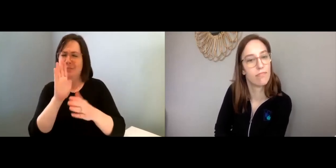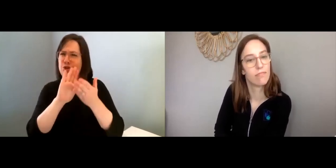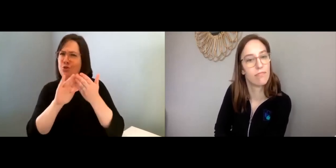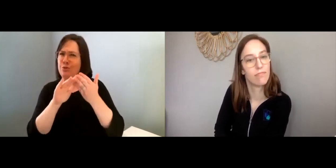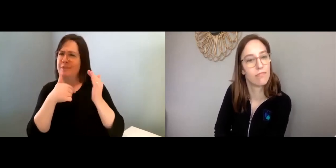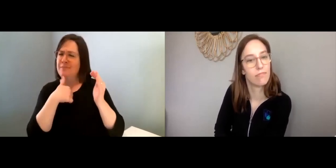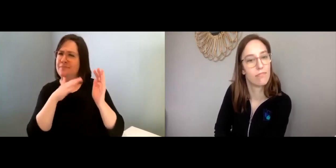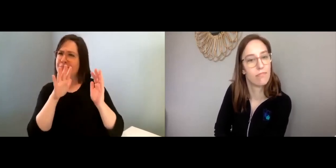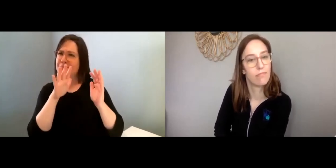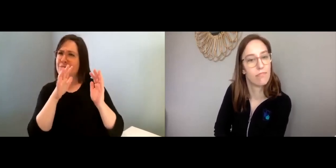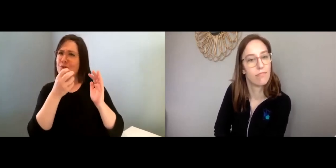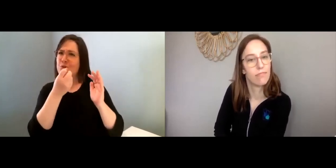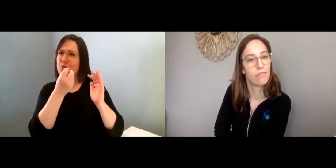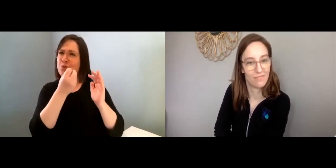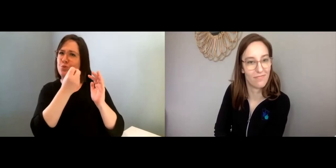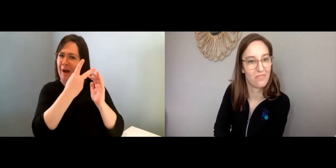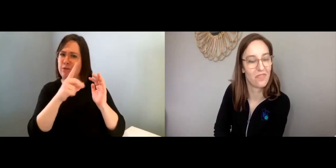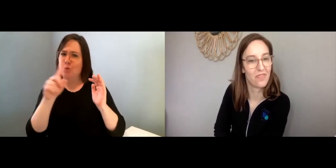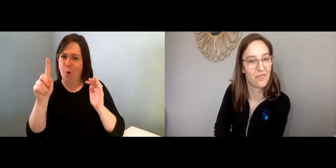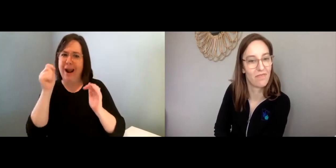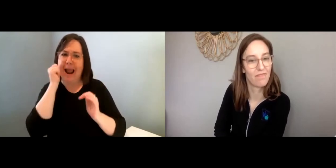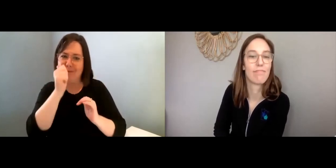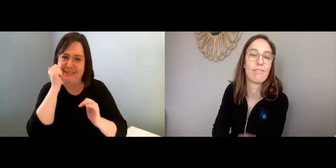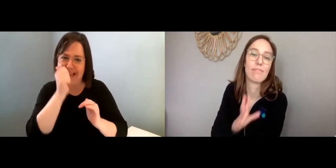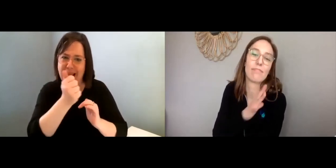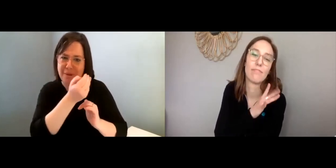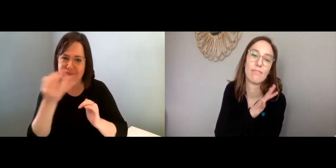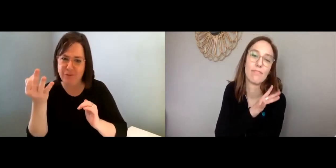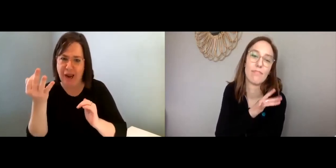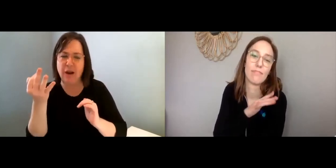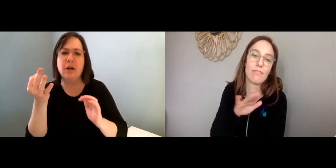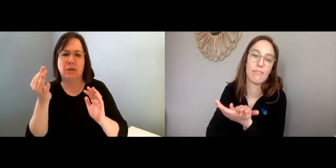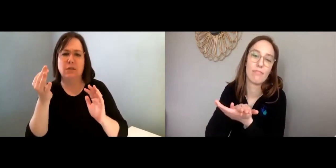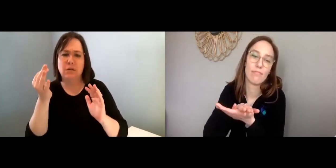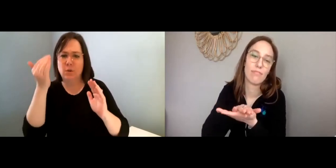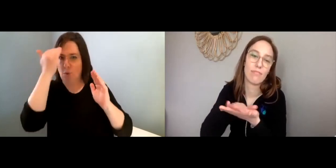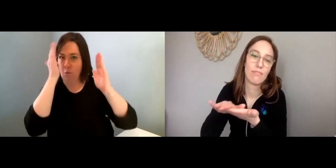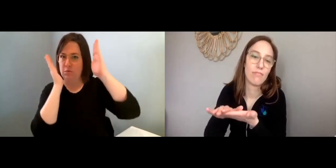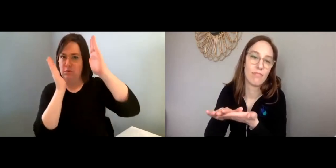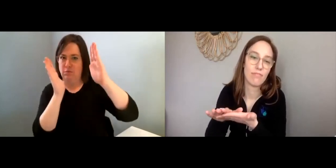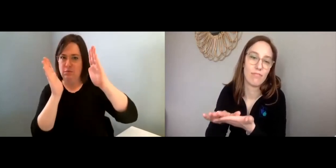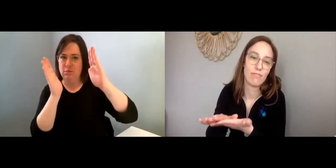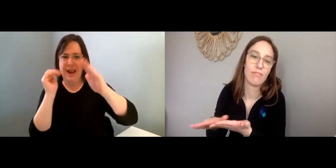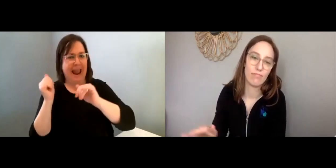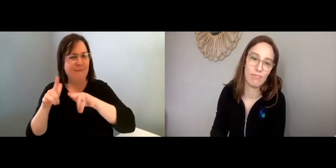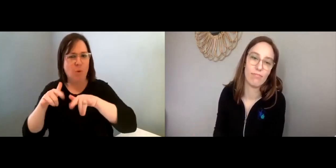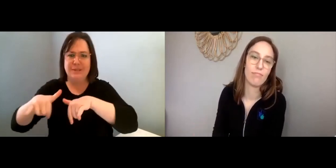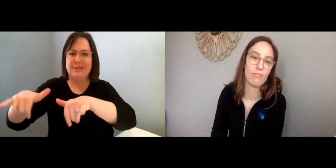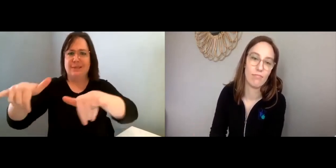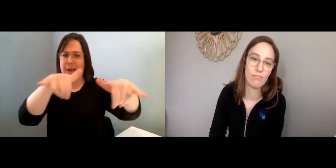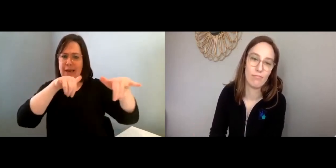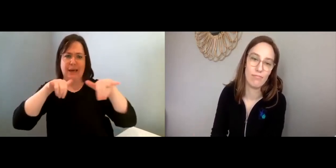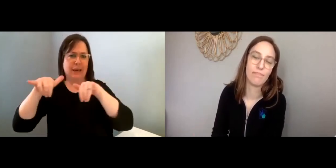no, wait, excuse me, 12:00 to 1:00-- every day, Monday through Friday. Maggie: Nice!